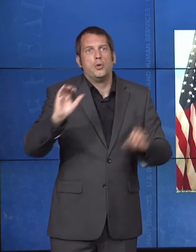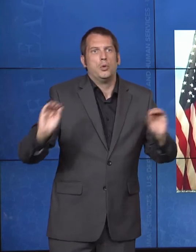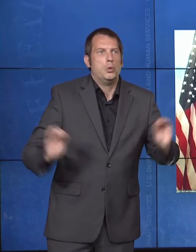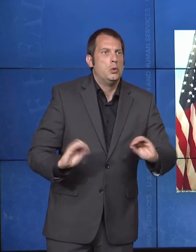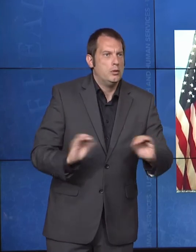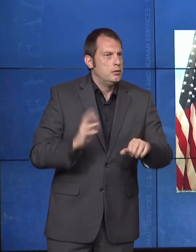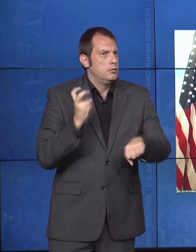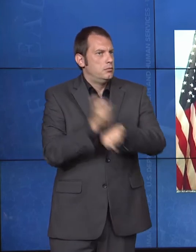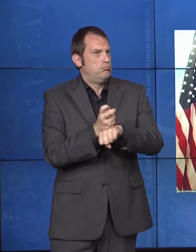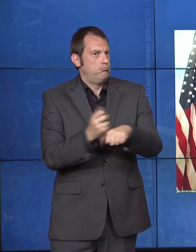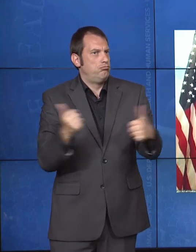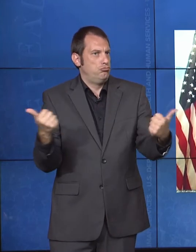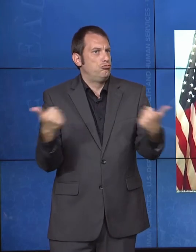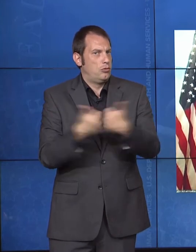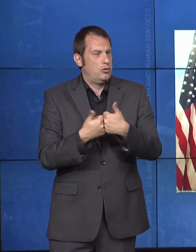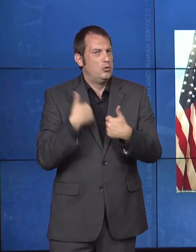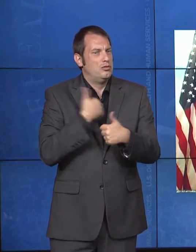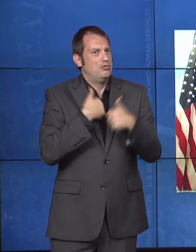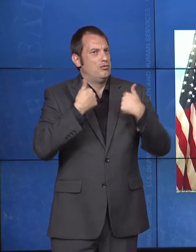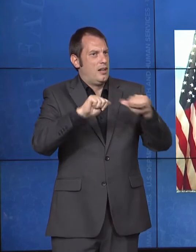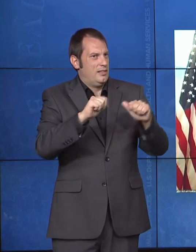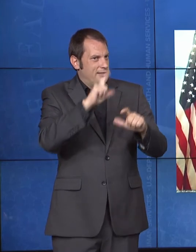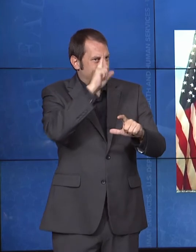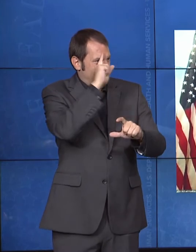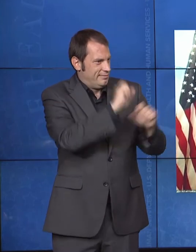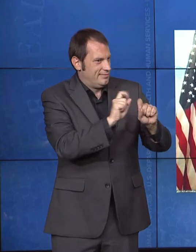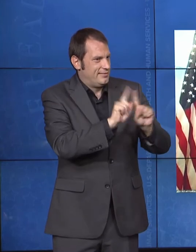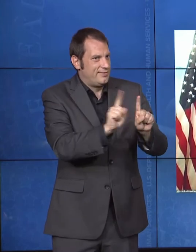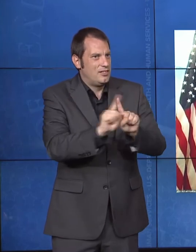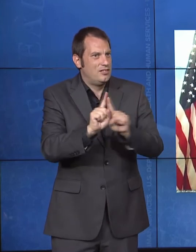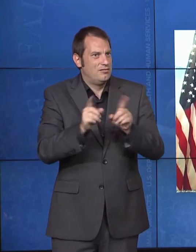such as our Telebehavioral Health Center of Excellence, to reach our patients who are